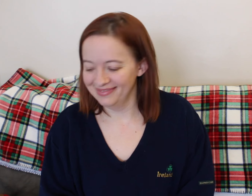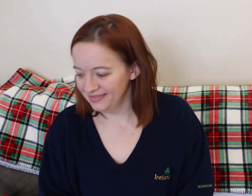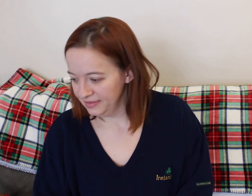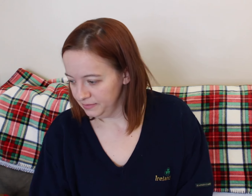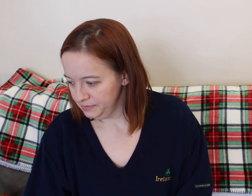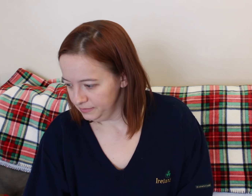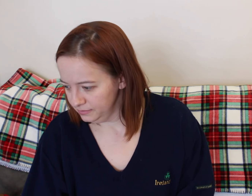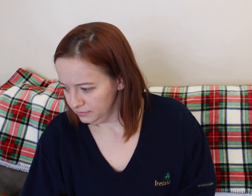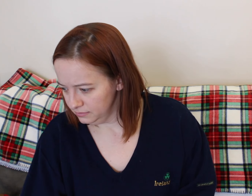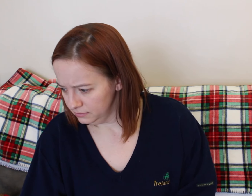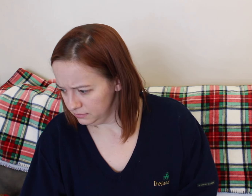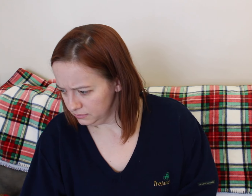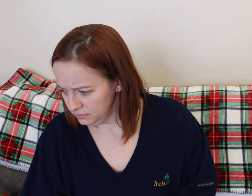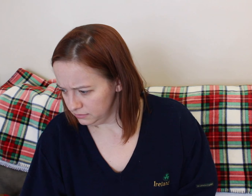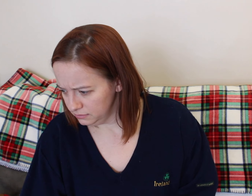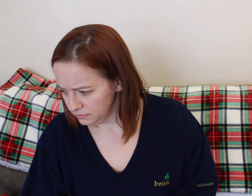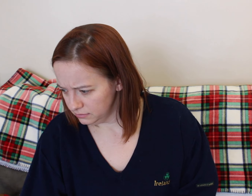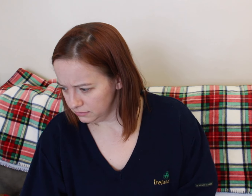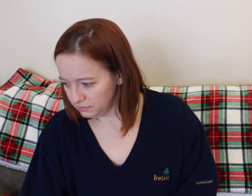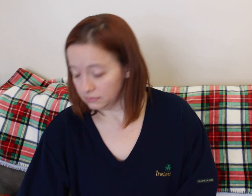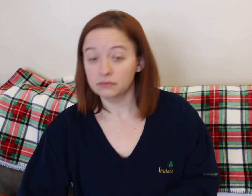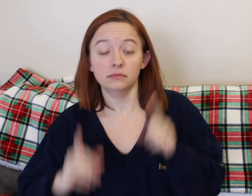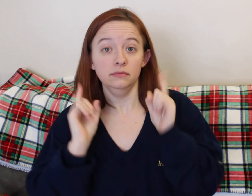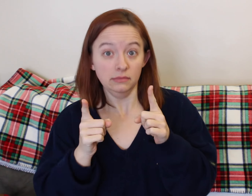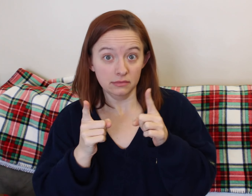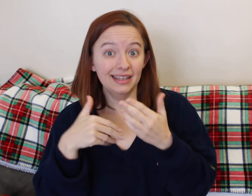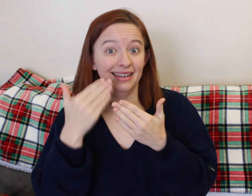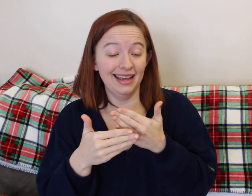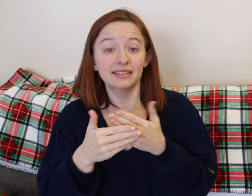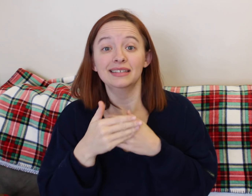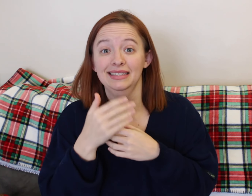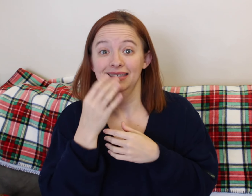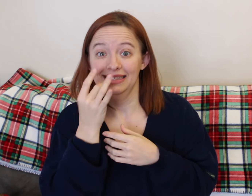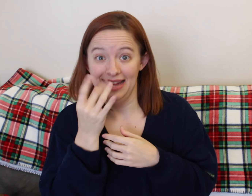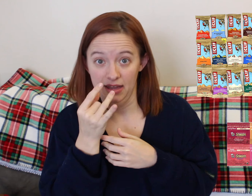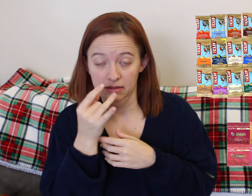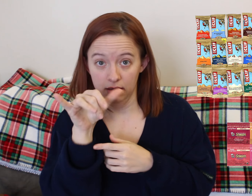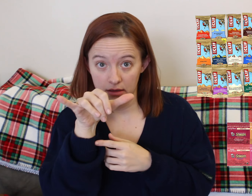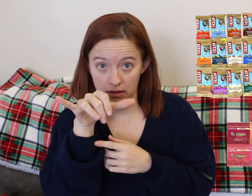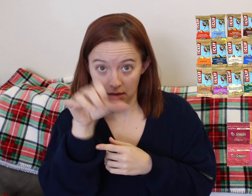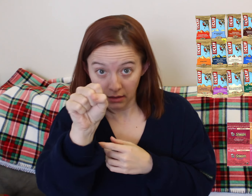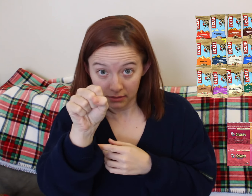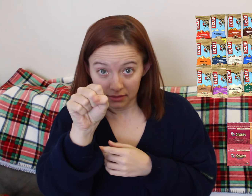Because after you give birth or if the other person is there supporting you, your support person, they're there a long time.